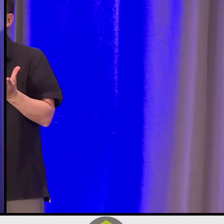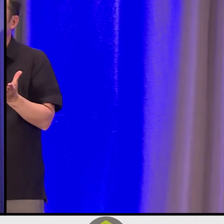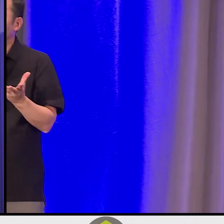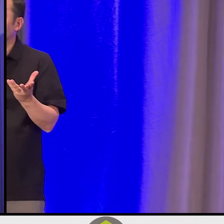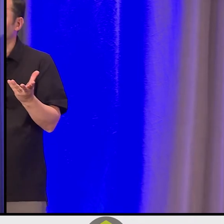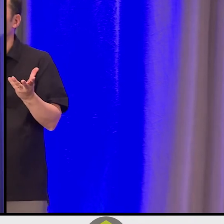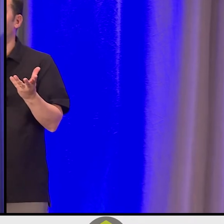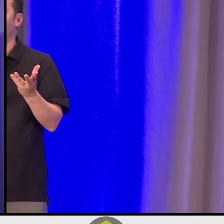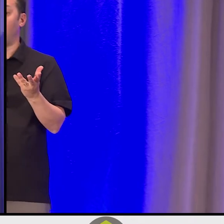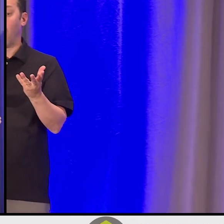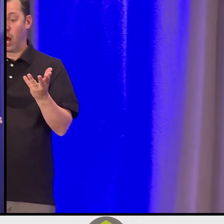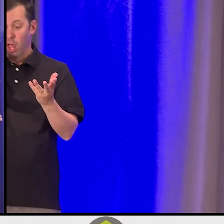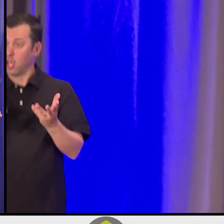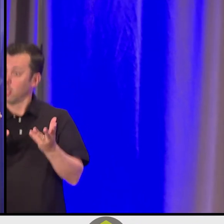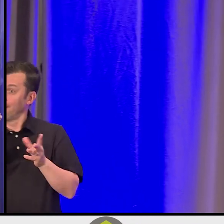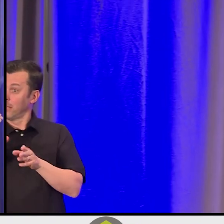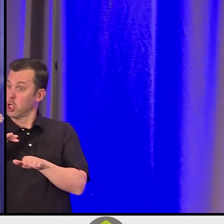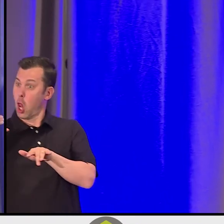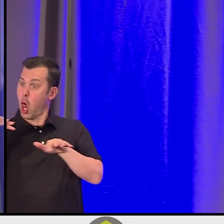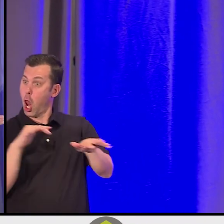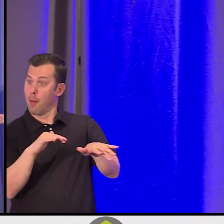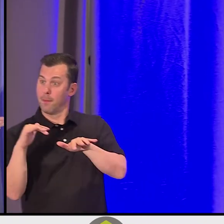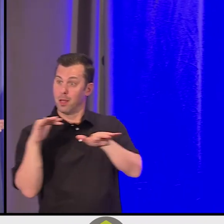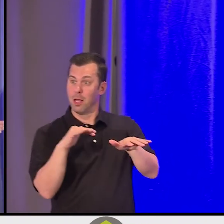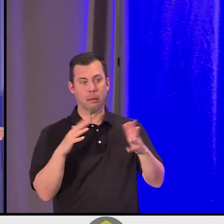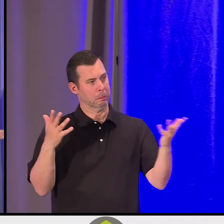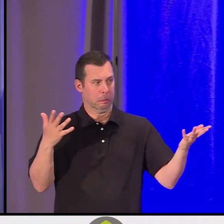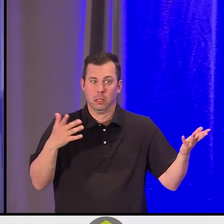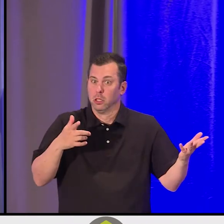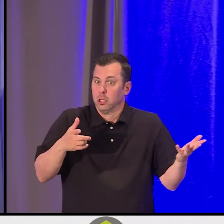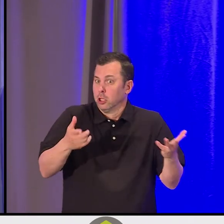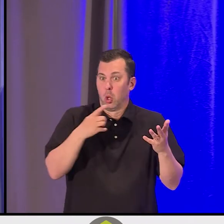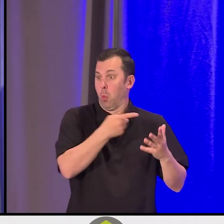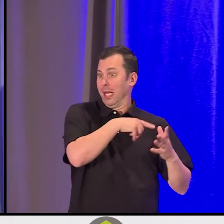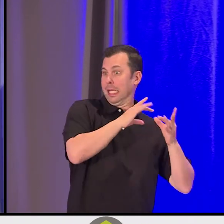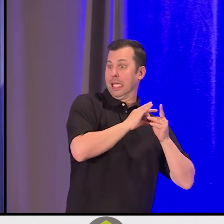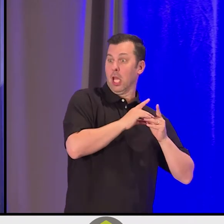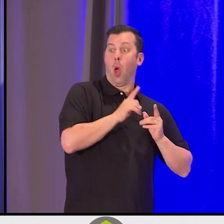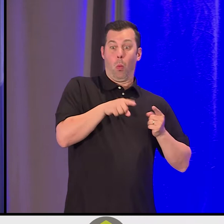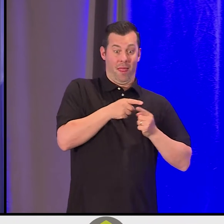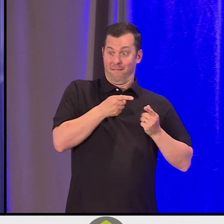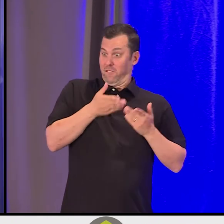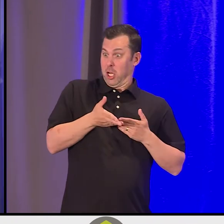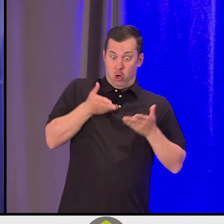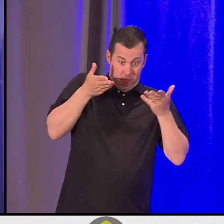The fish runs aren't always -- there's a saying you fish when the fish are running. You make sure that you go get them.